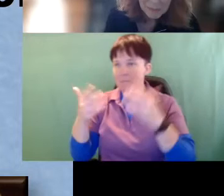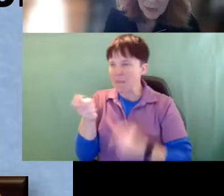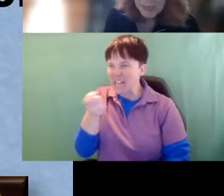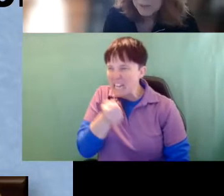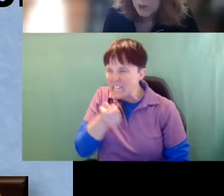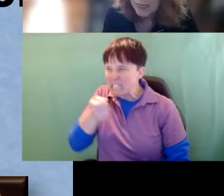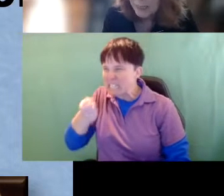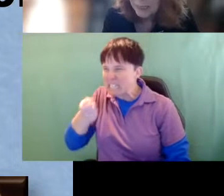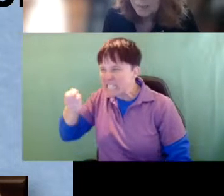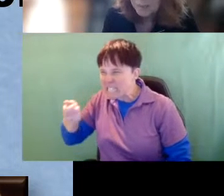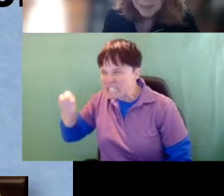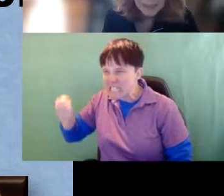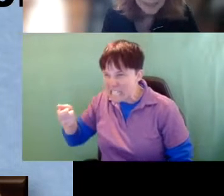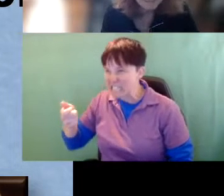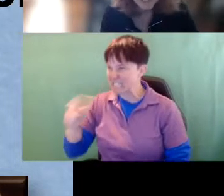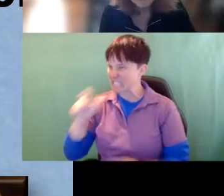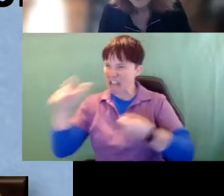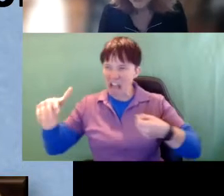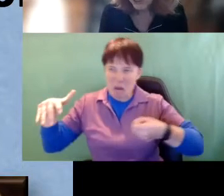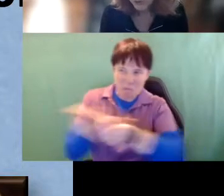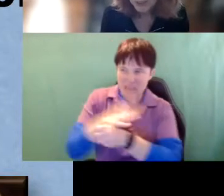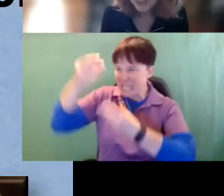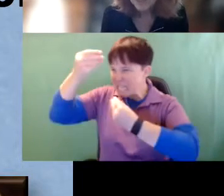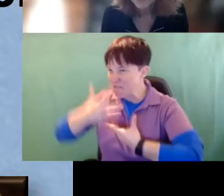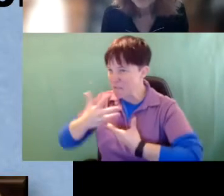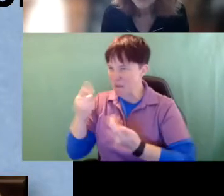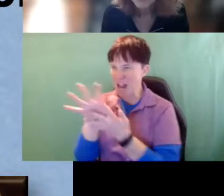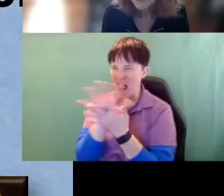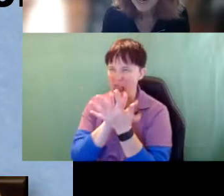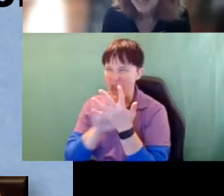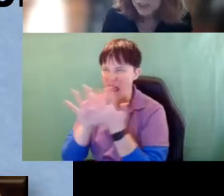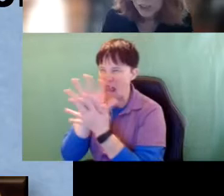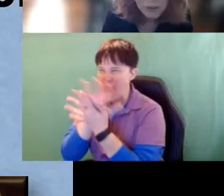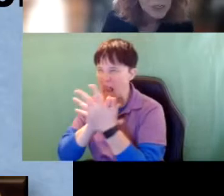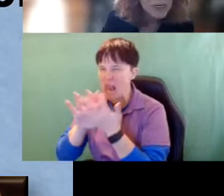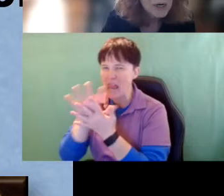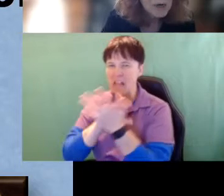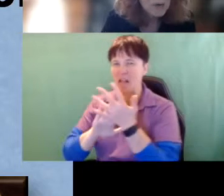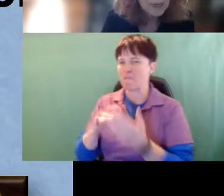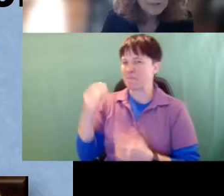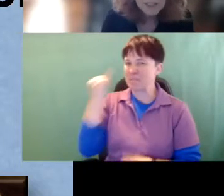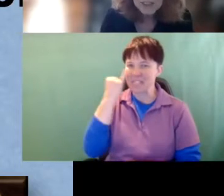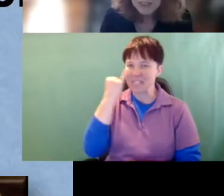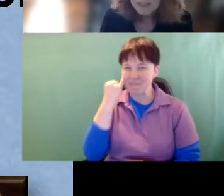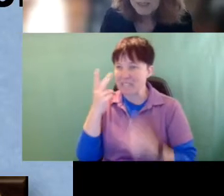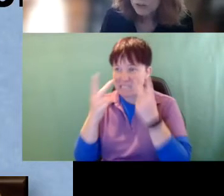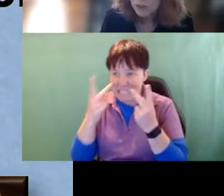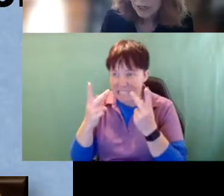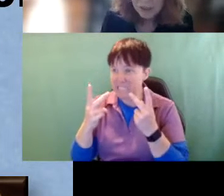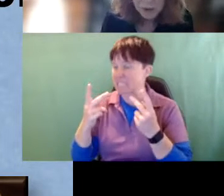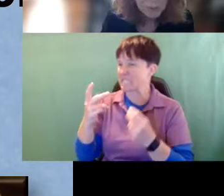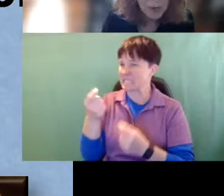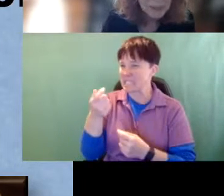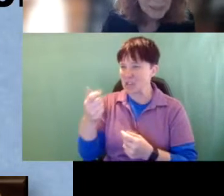It might be distorted. If there's CVI issues or if there's a Central Auditory Processing.